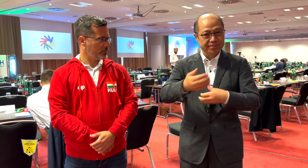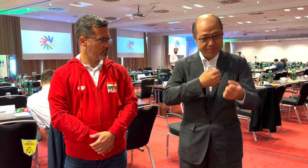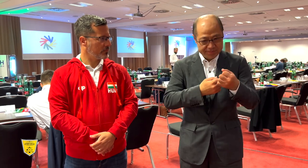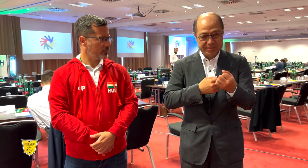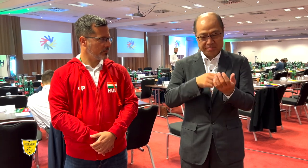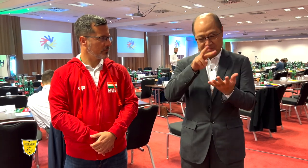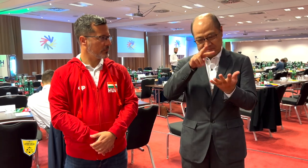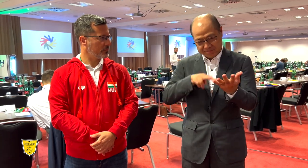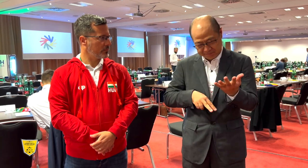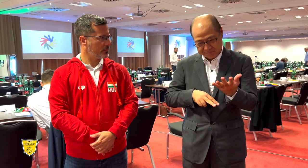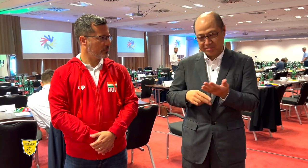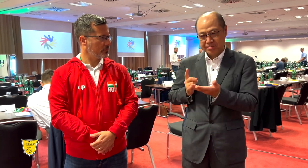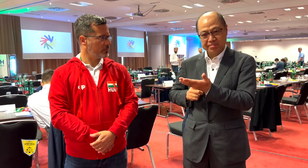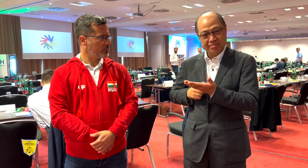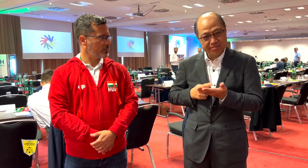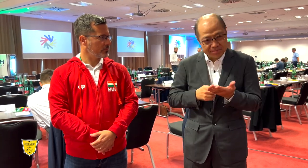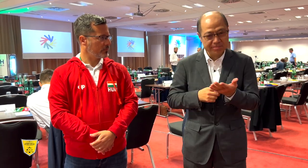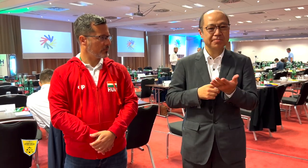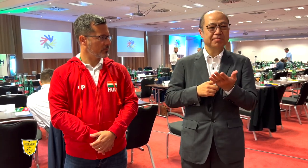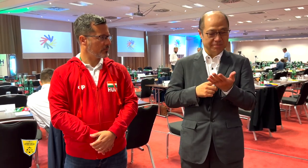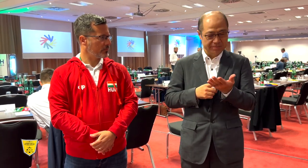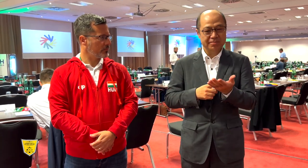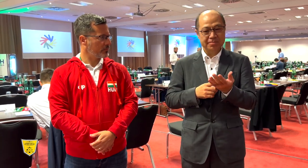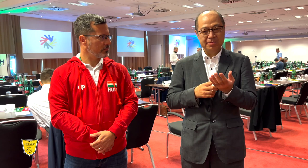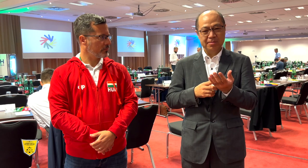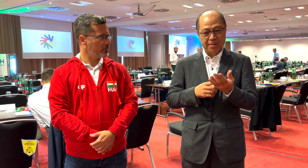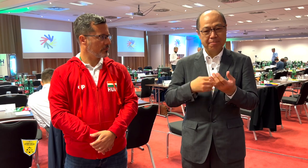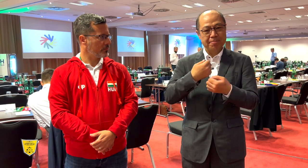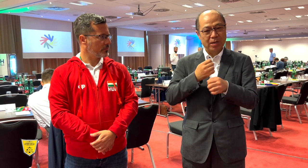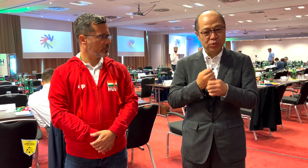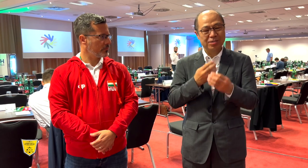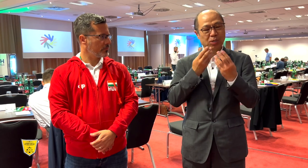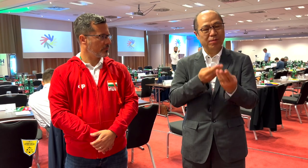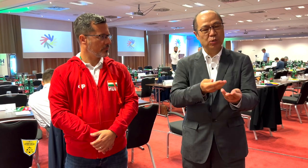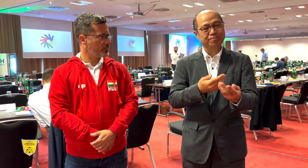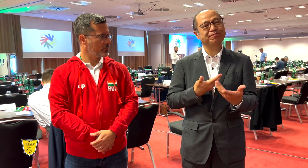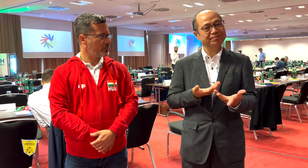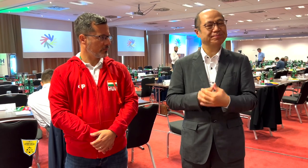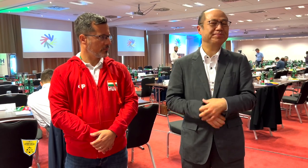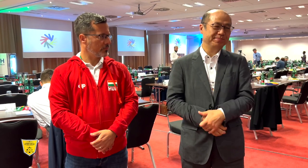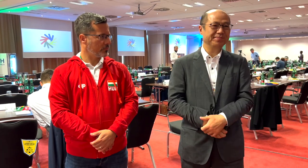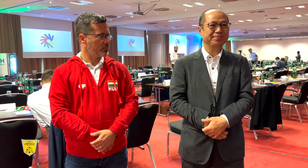Review with the Task Force prior to making recommendations.